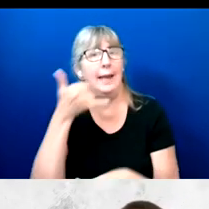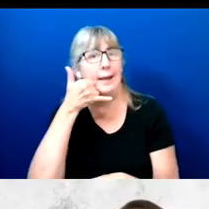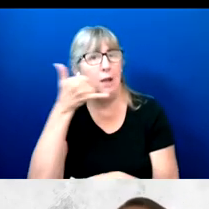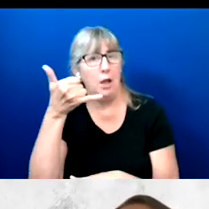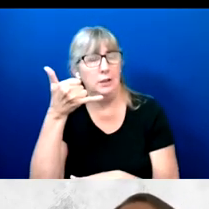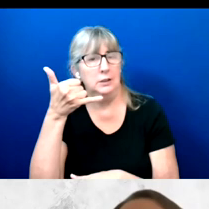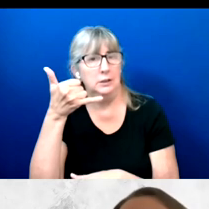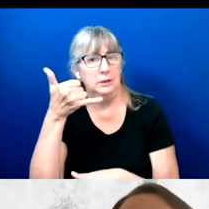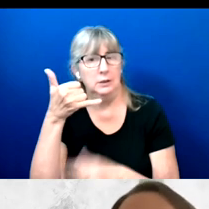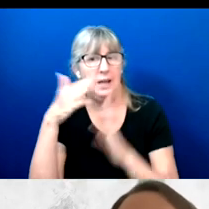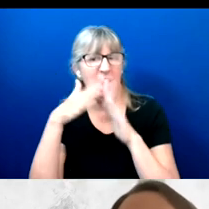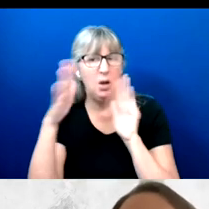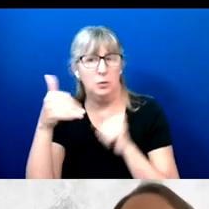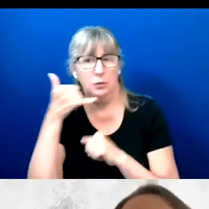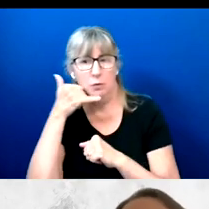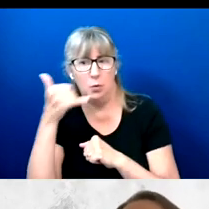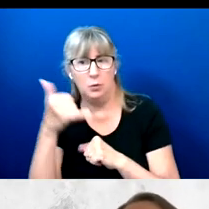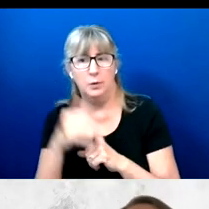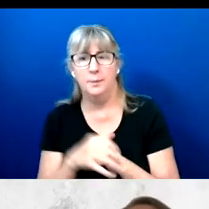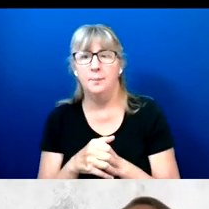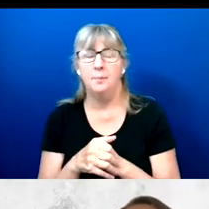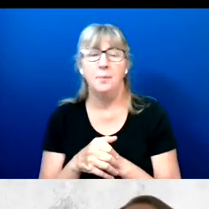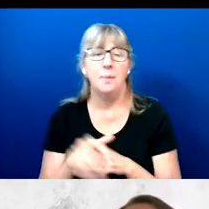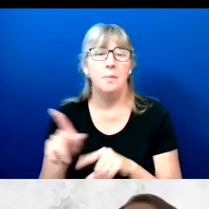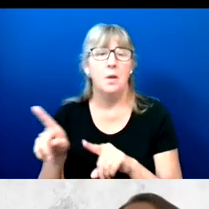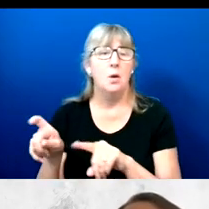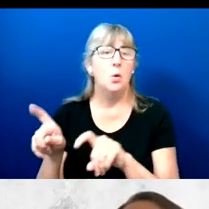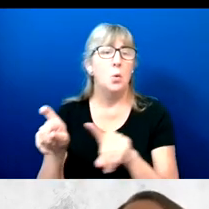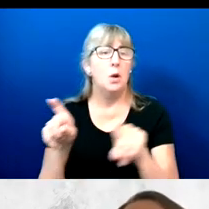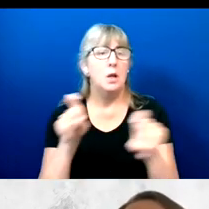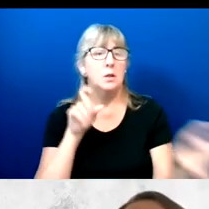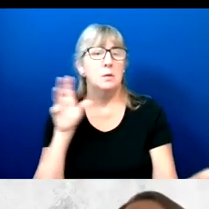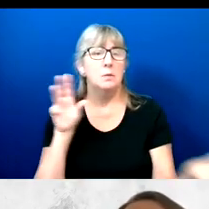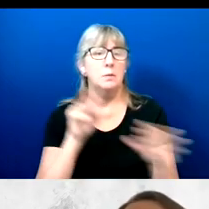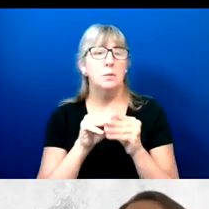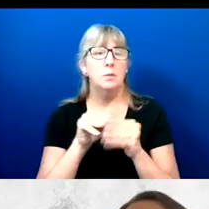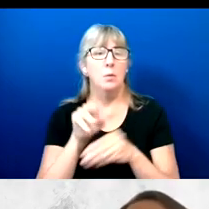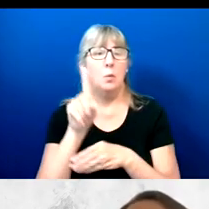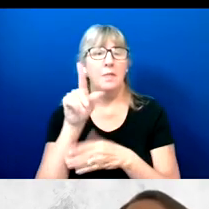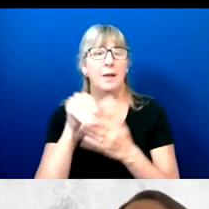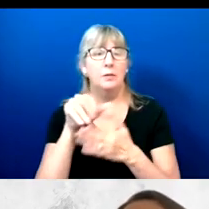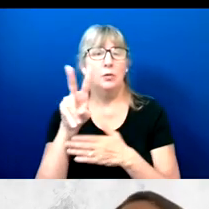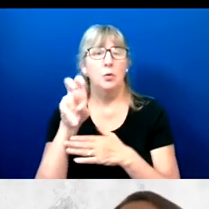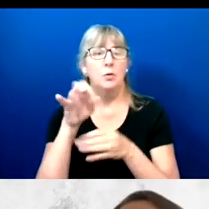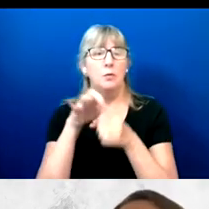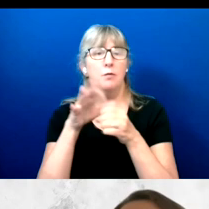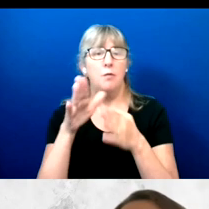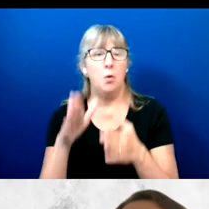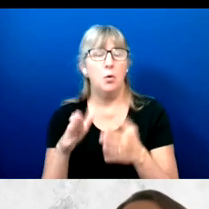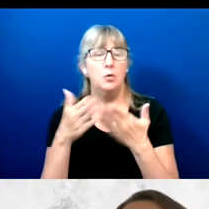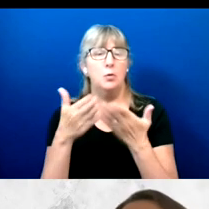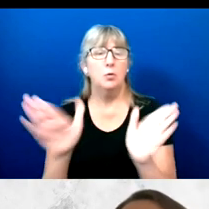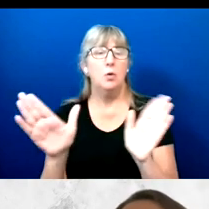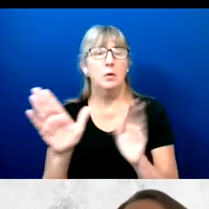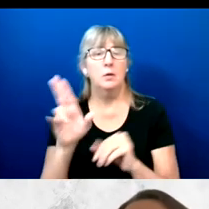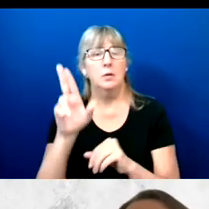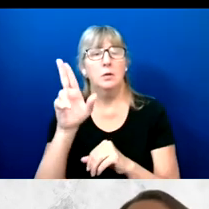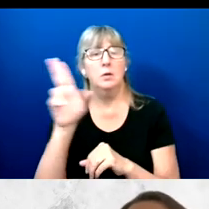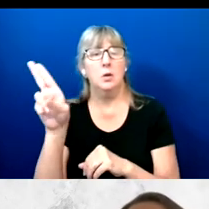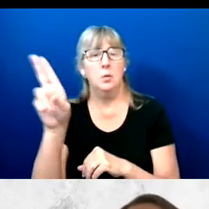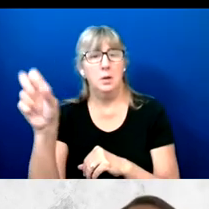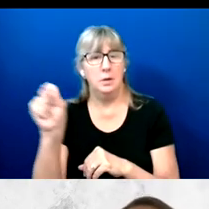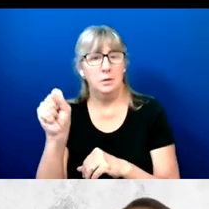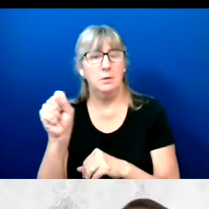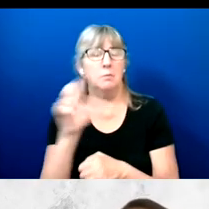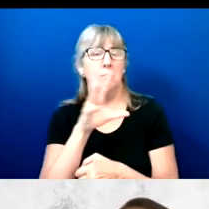Issue questions reached a total of 100 nationwide as part of this survey.